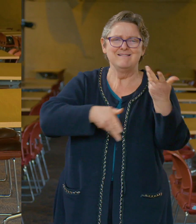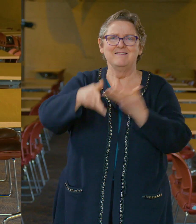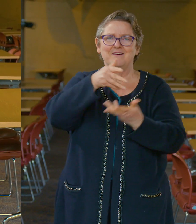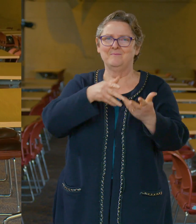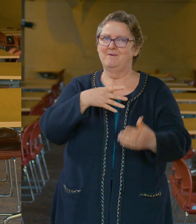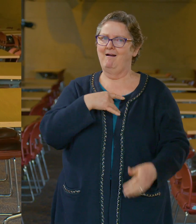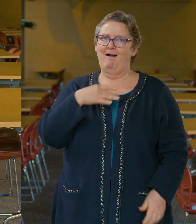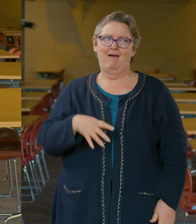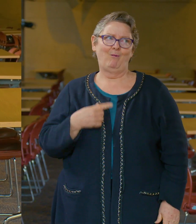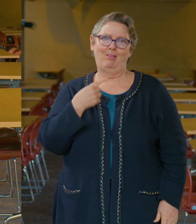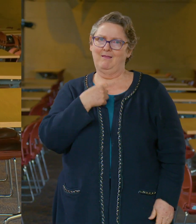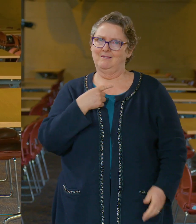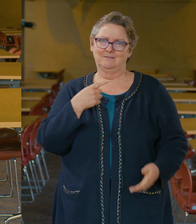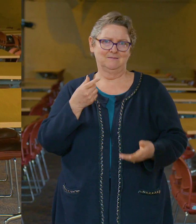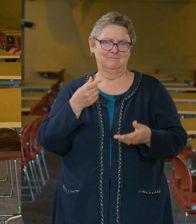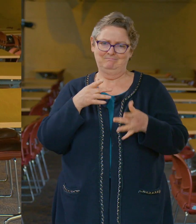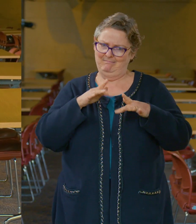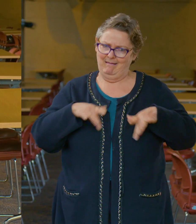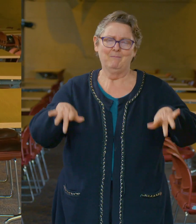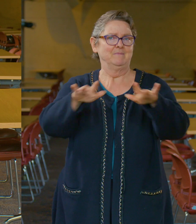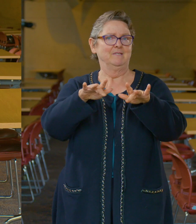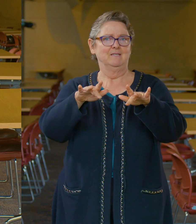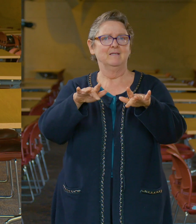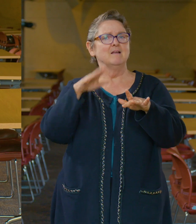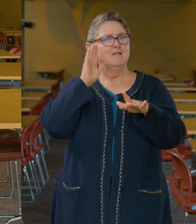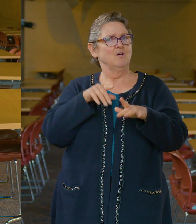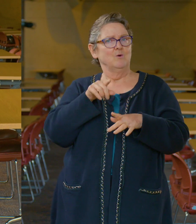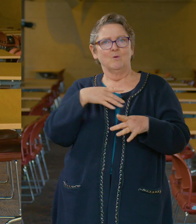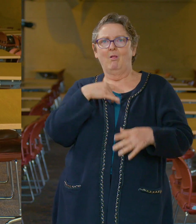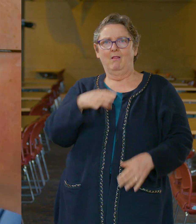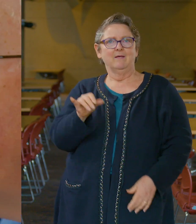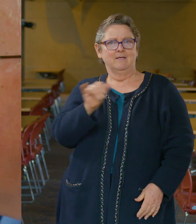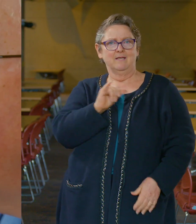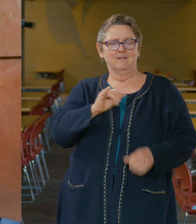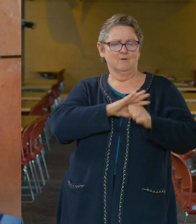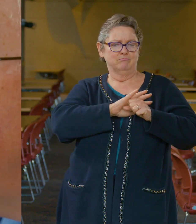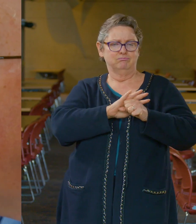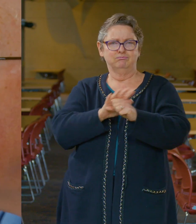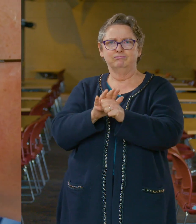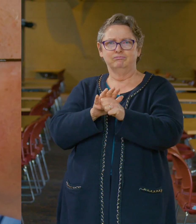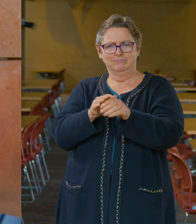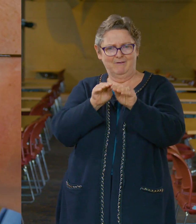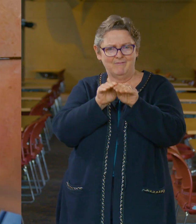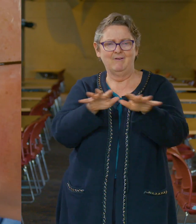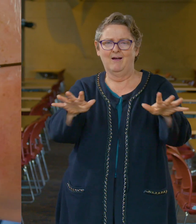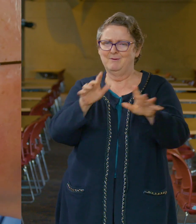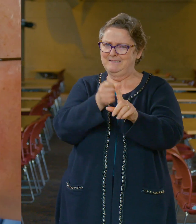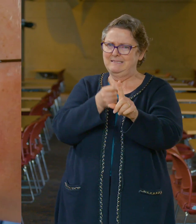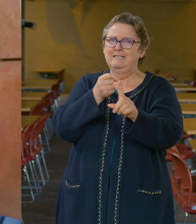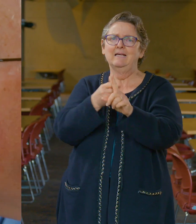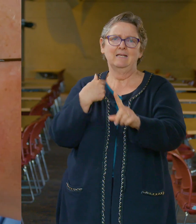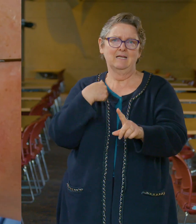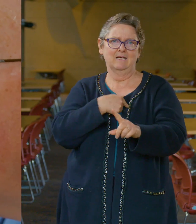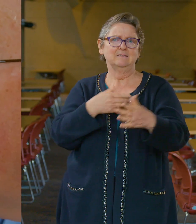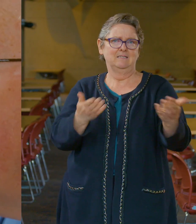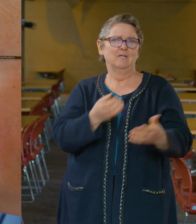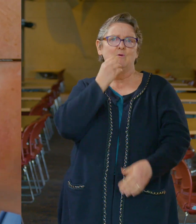I don’t like it and I know you don’t, either. COVID-19 is hitting us right at home.